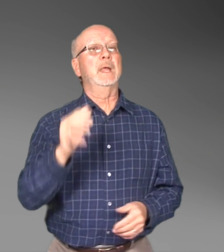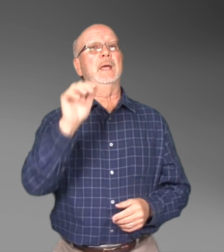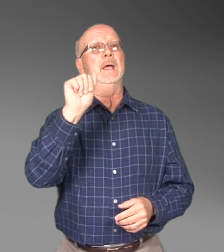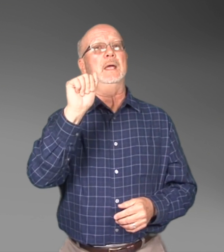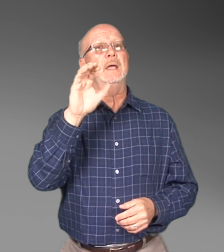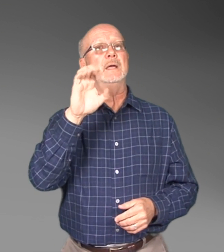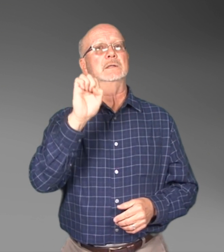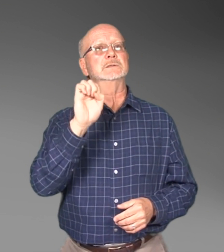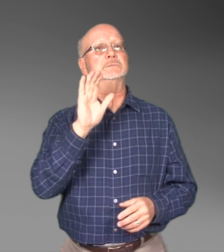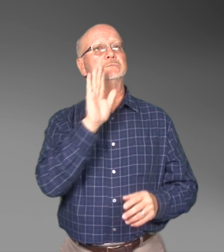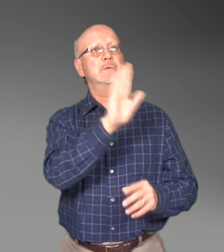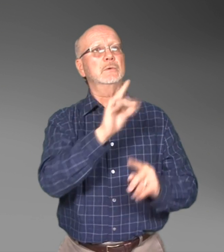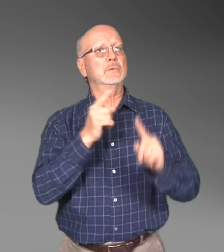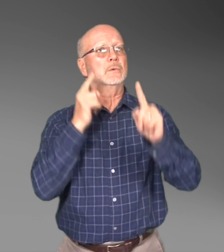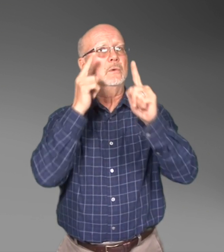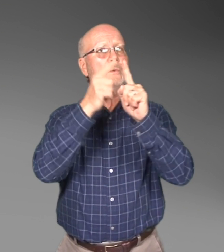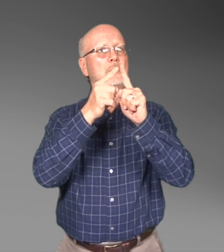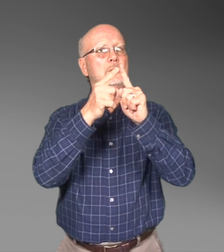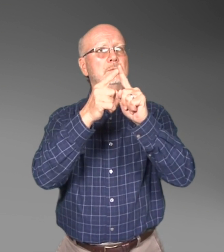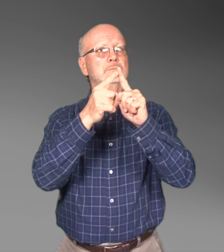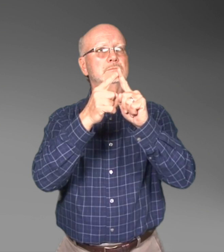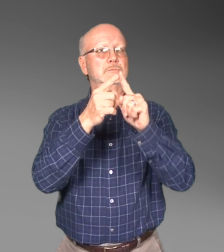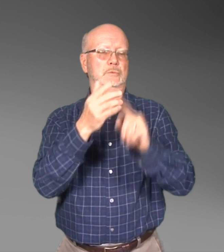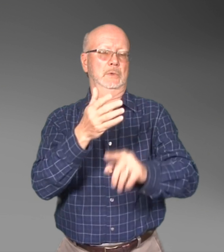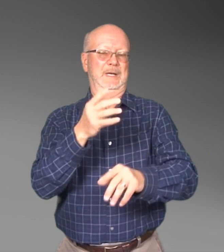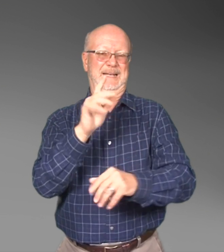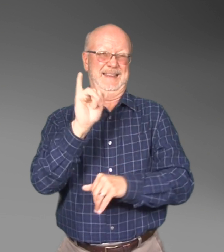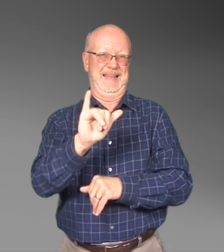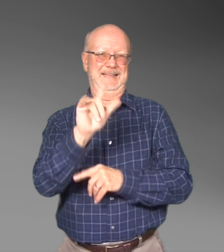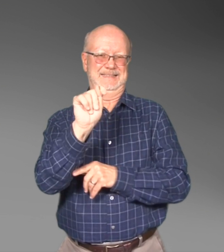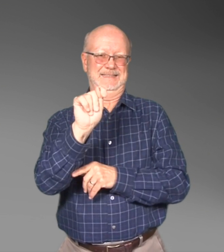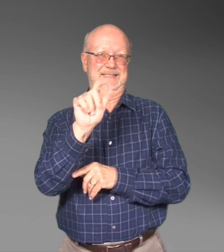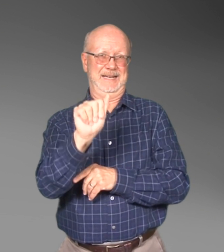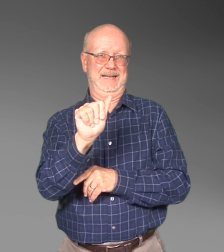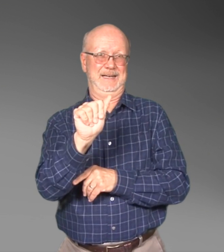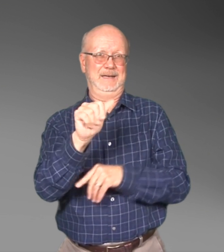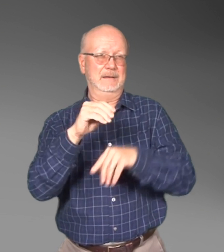It is ACE's goal to improve technical assistance through collaboration